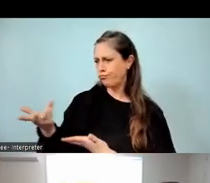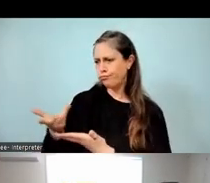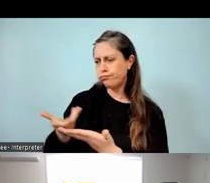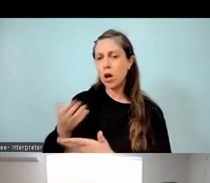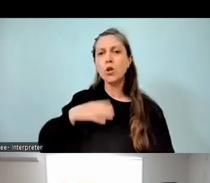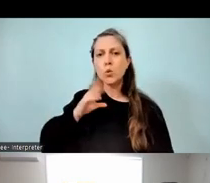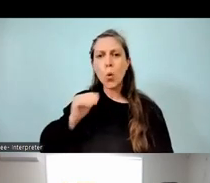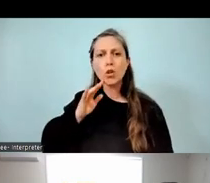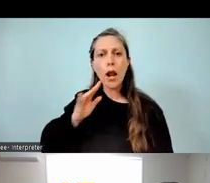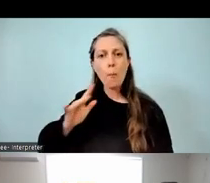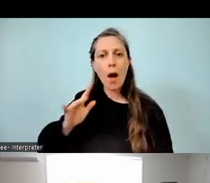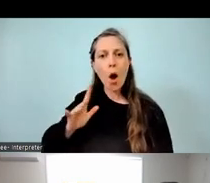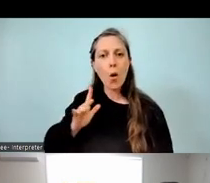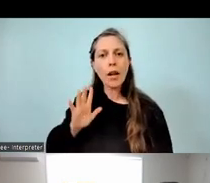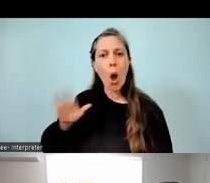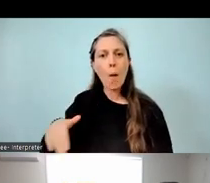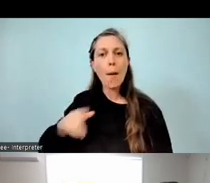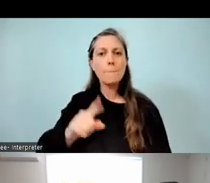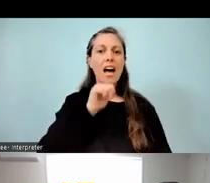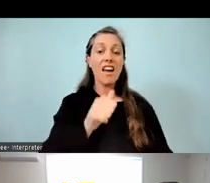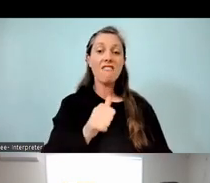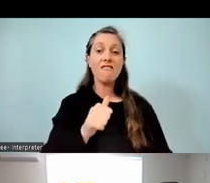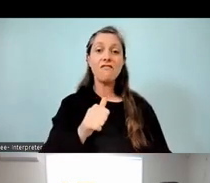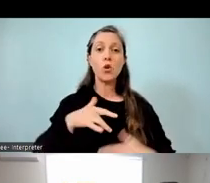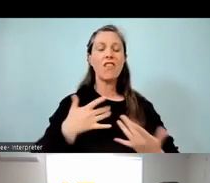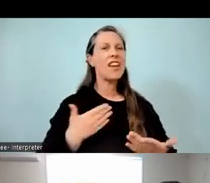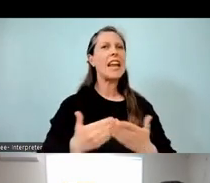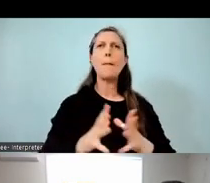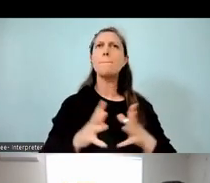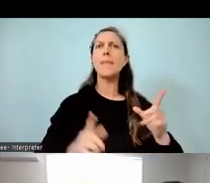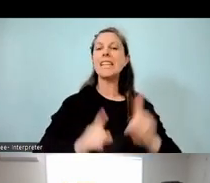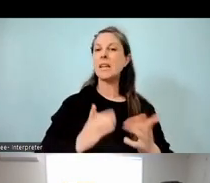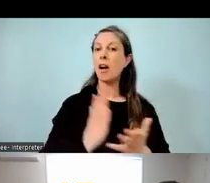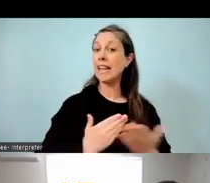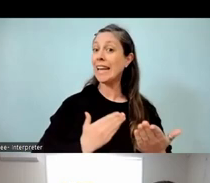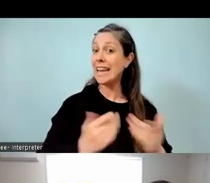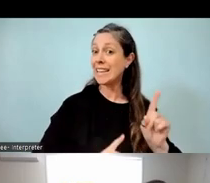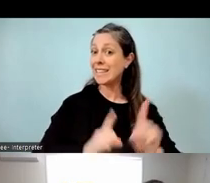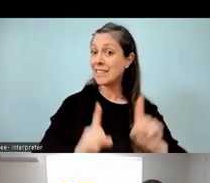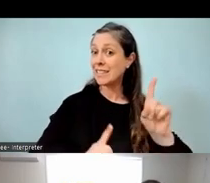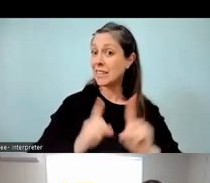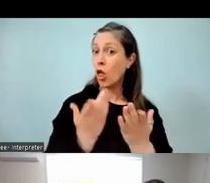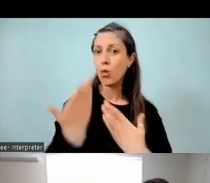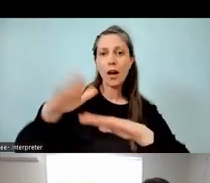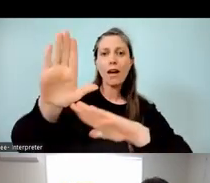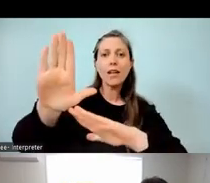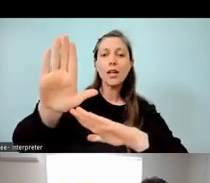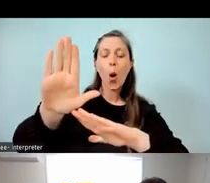But if you live in, I was gonna say big city, but to be honest, any city in Aotearoa and Te Waipounamu,